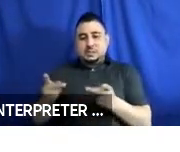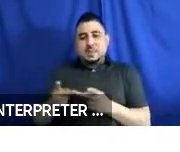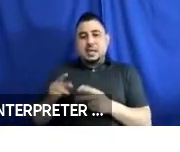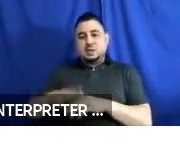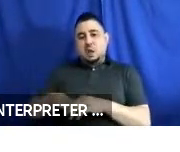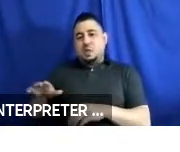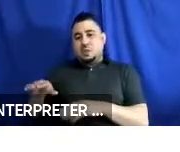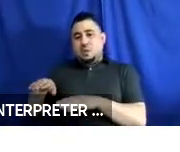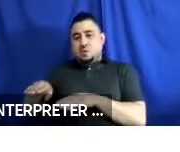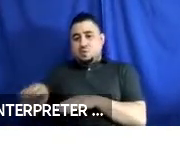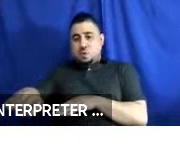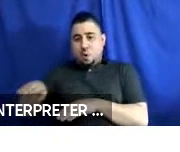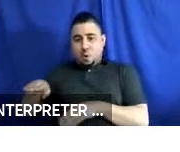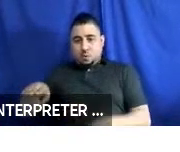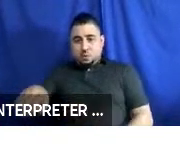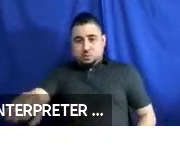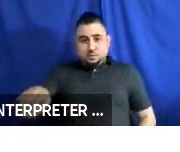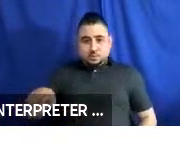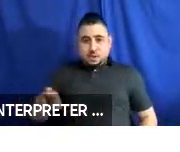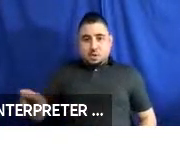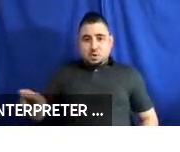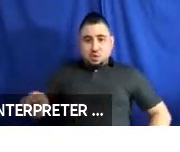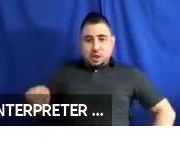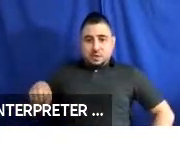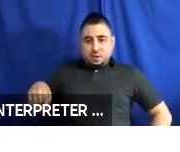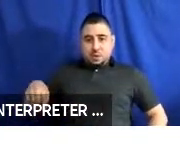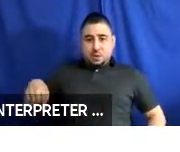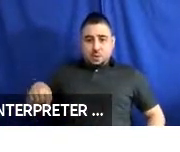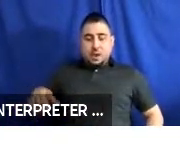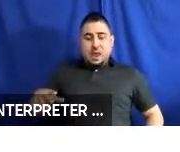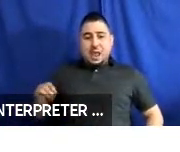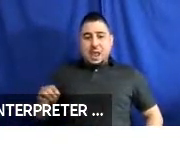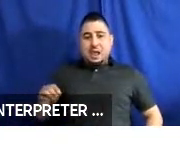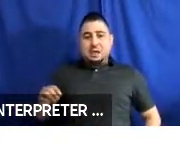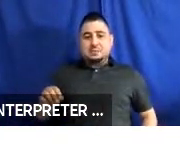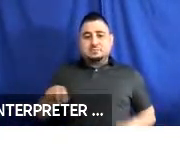and curb side of the bus to the right of the doorway, and foward facing seats throughout